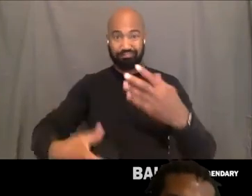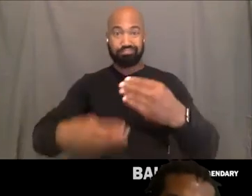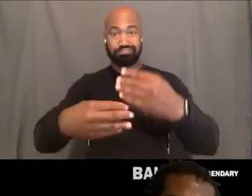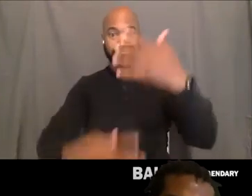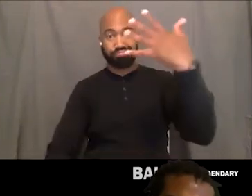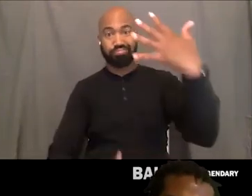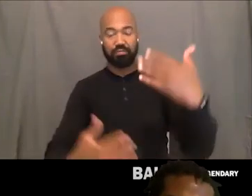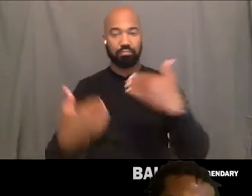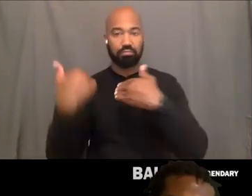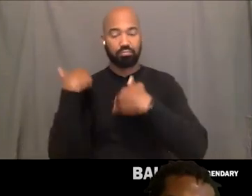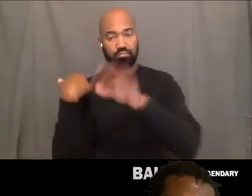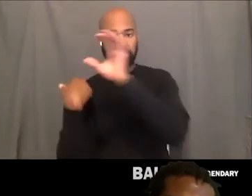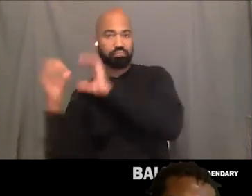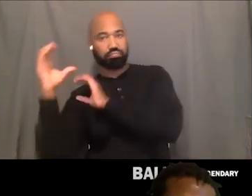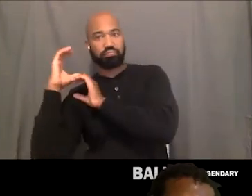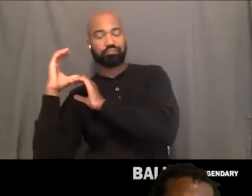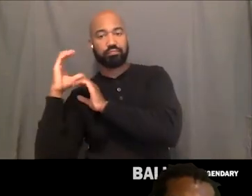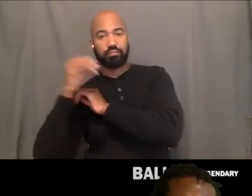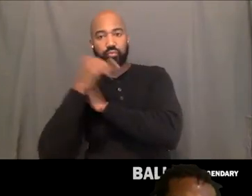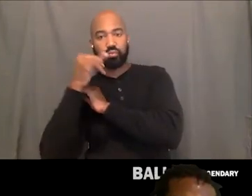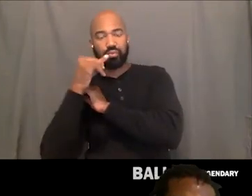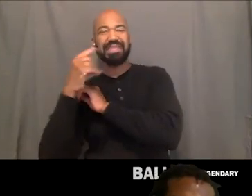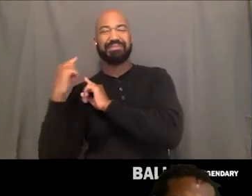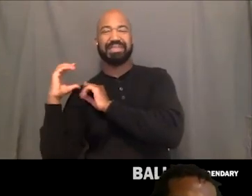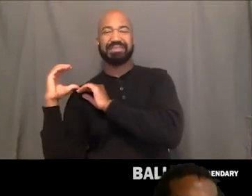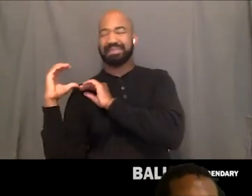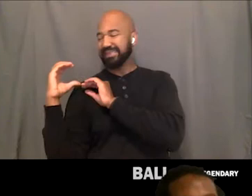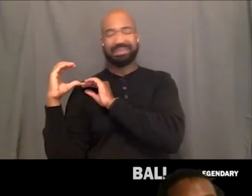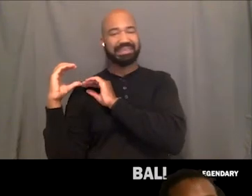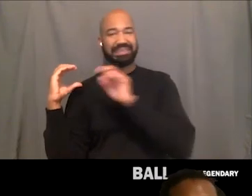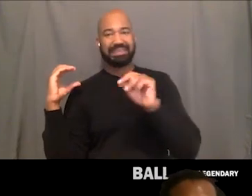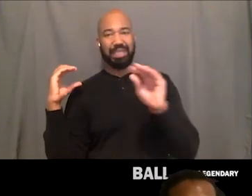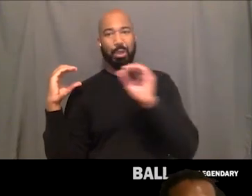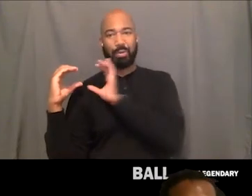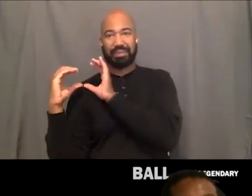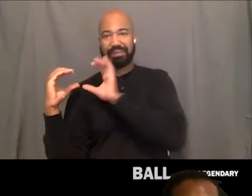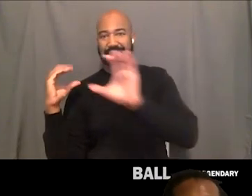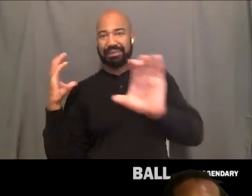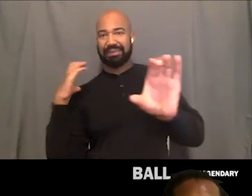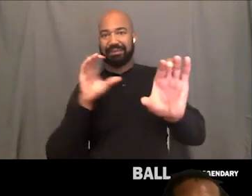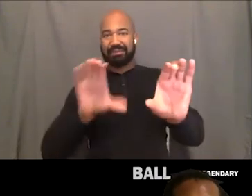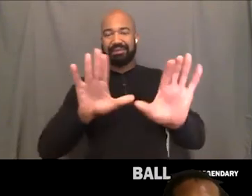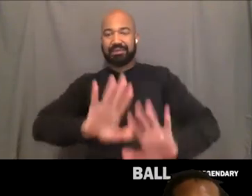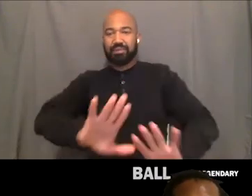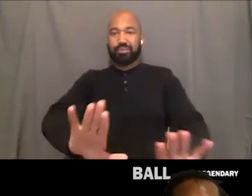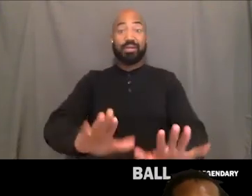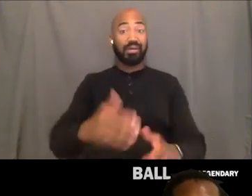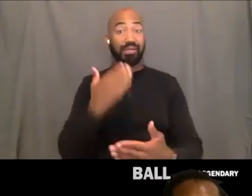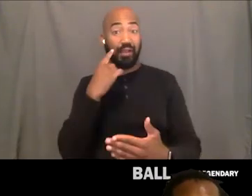Just learn to say no. Learn to say like no, I'm good. Thank you though for the opportunity maybe next year.